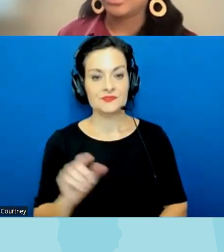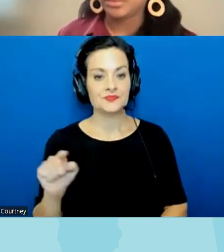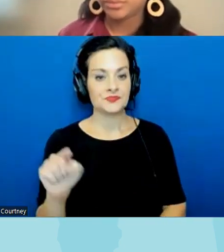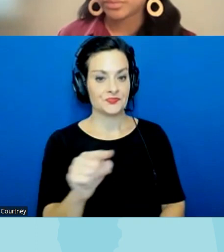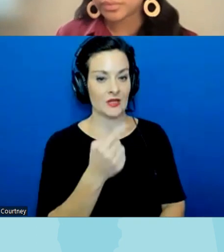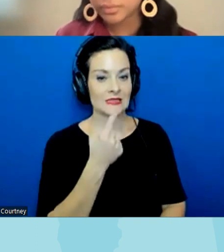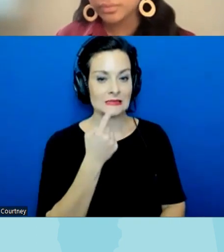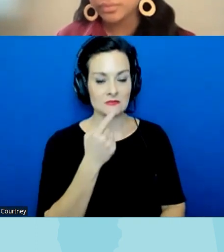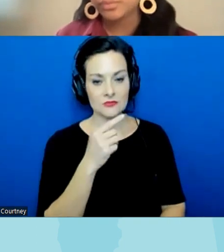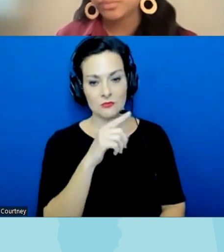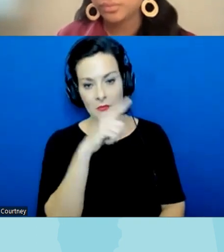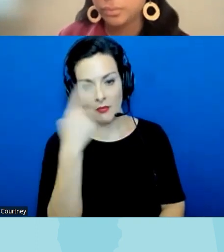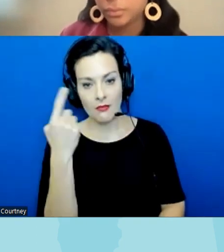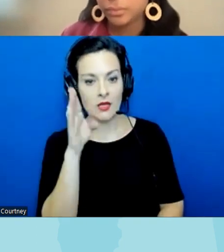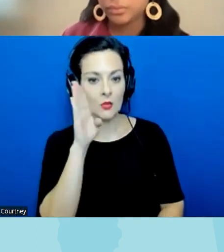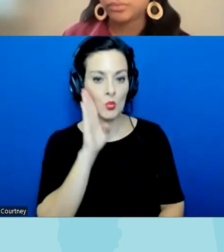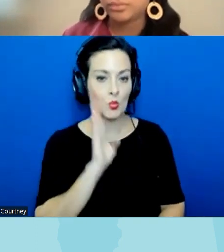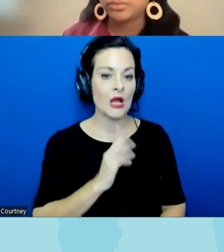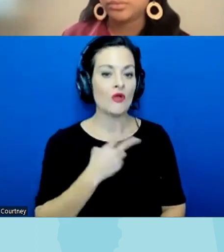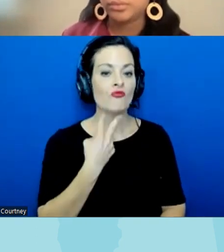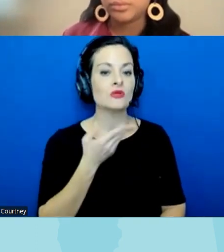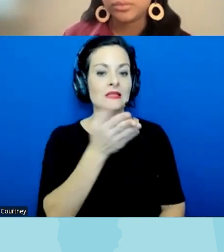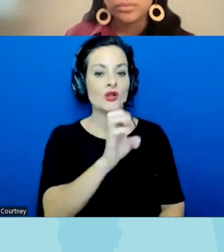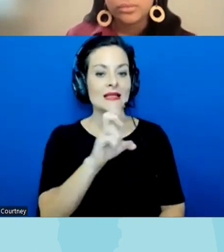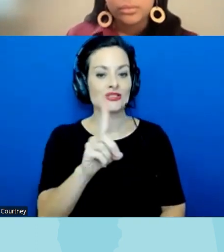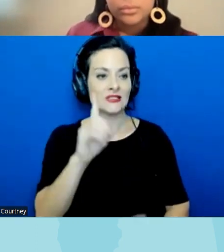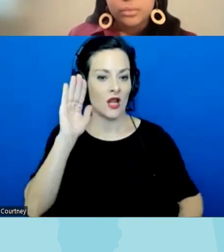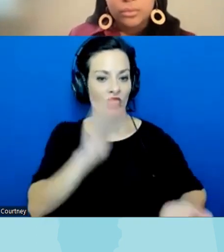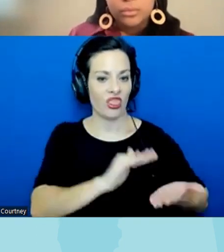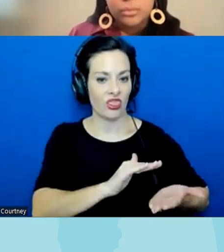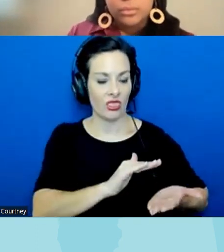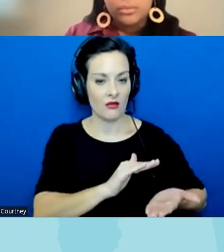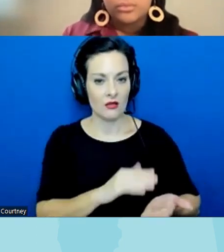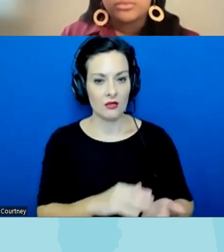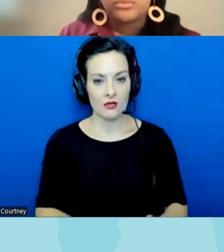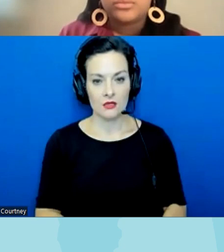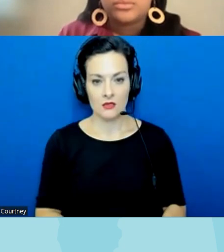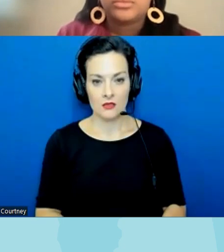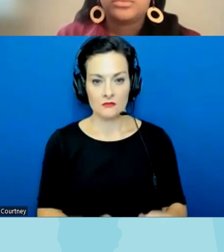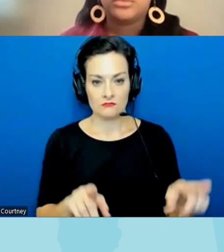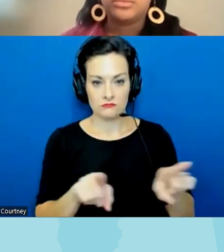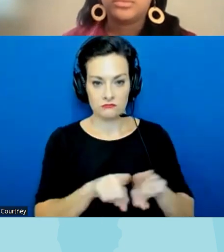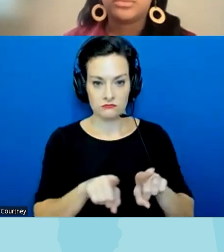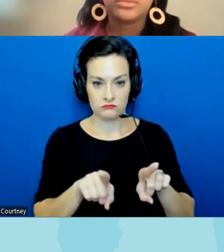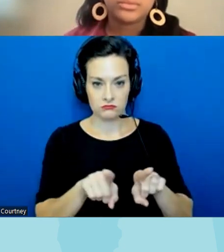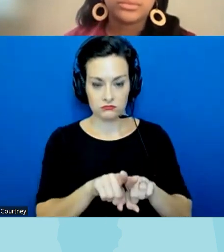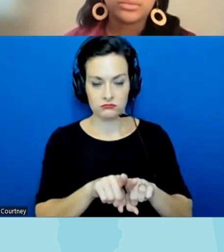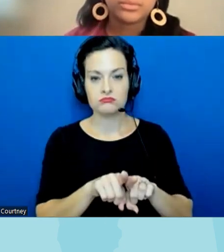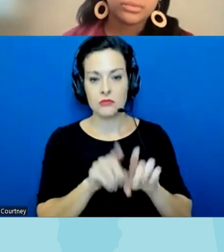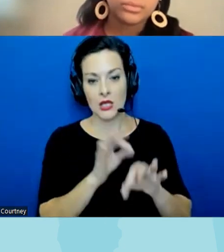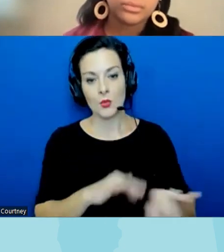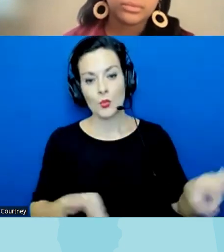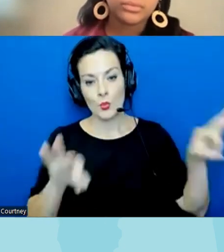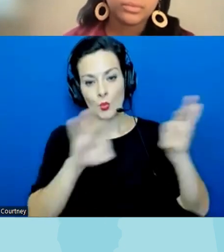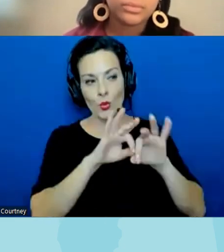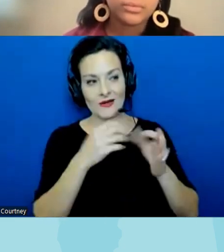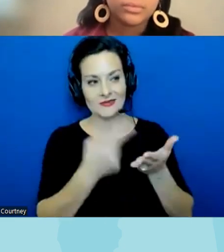black and brown voices from education um and it it also uh eliminates important conversations um